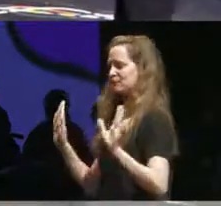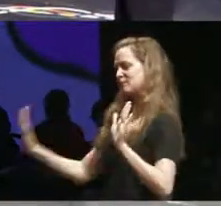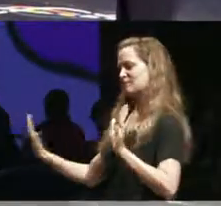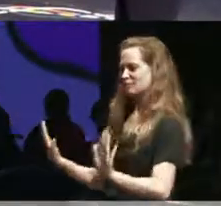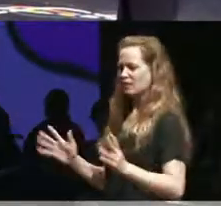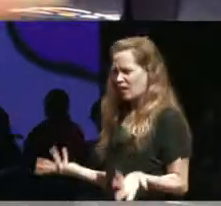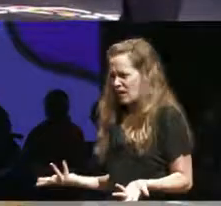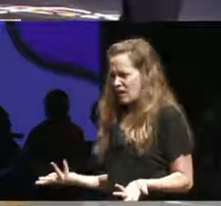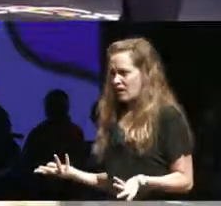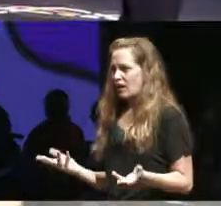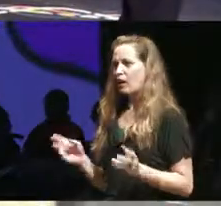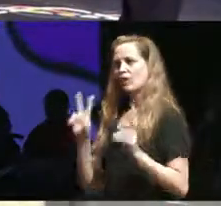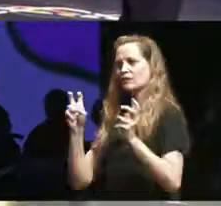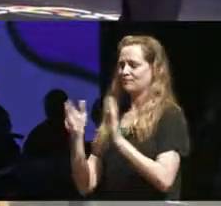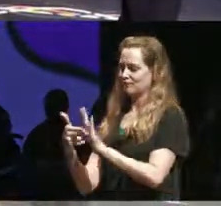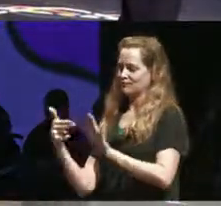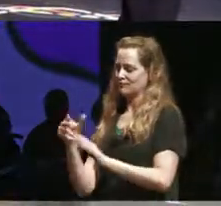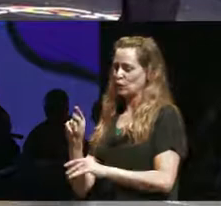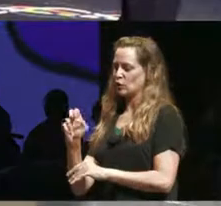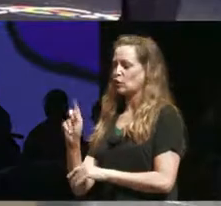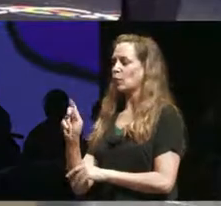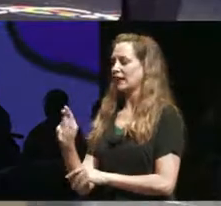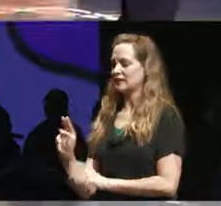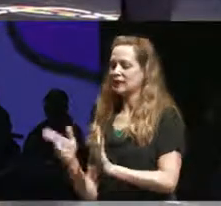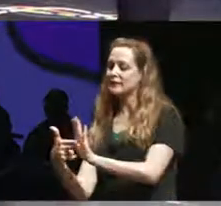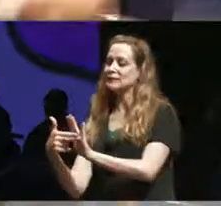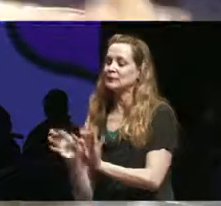tokenistic approach too.. That we we are expected to bring one piece of ourselves